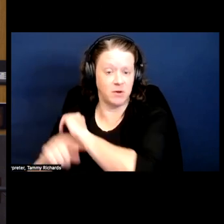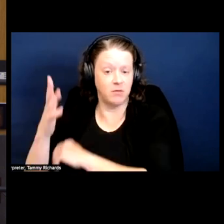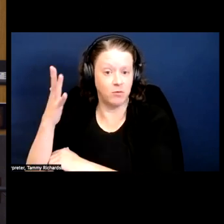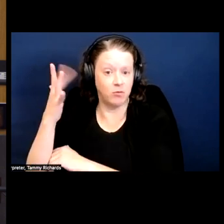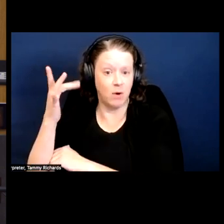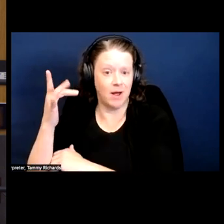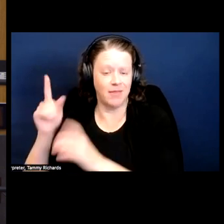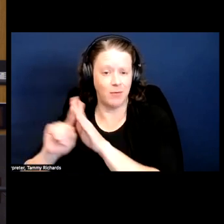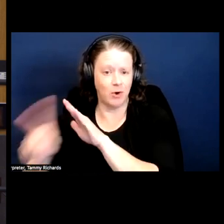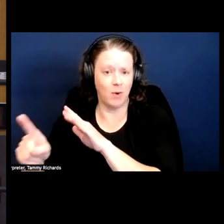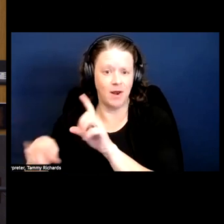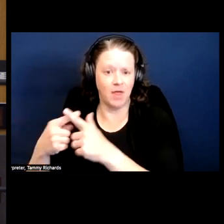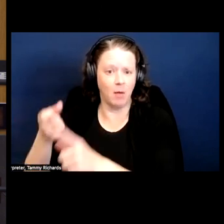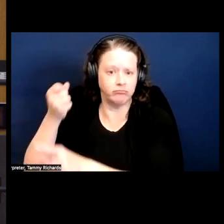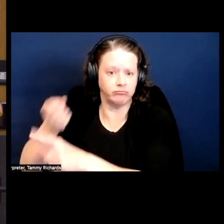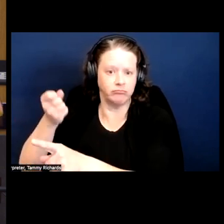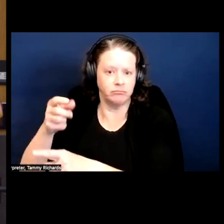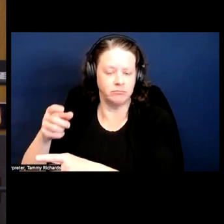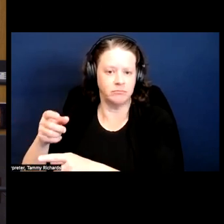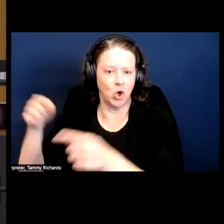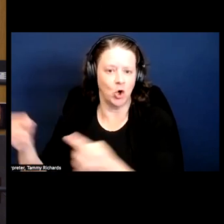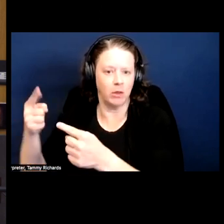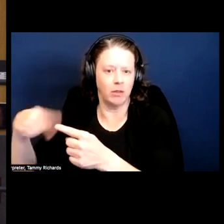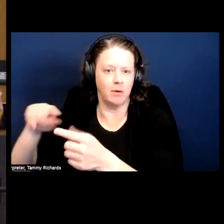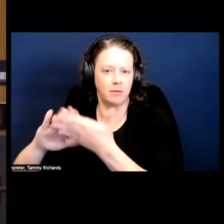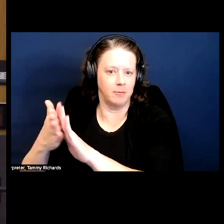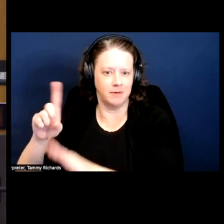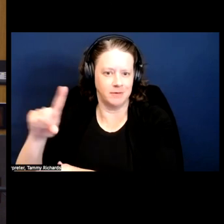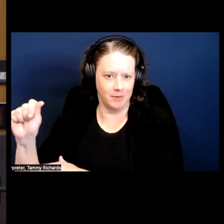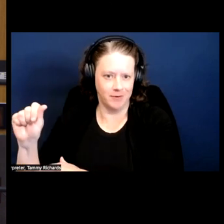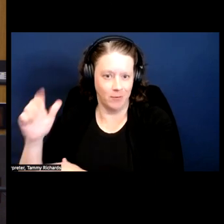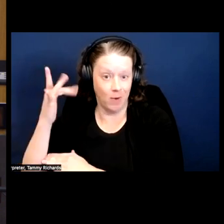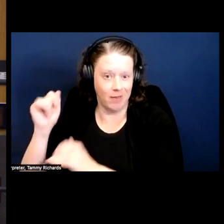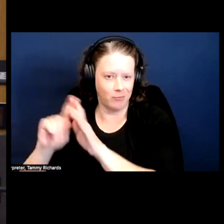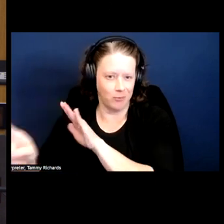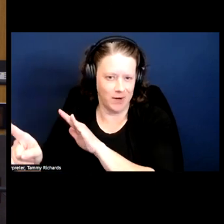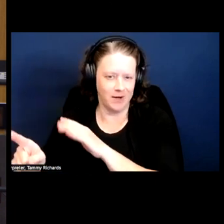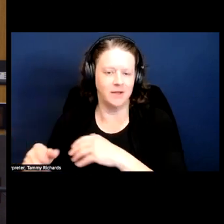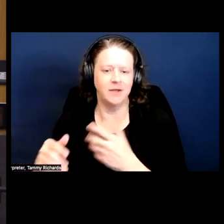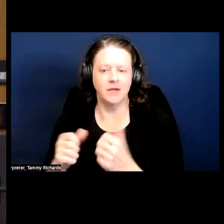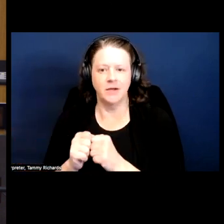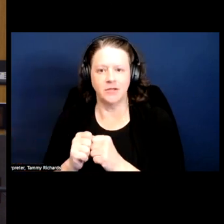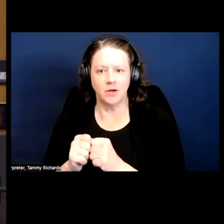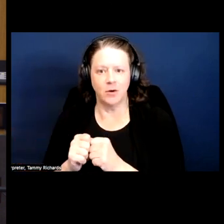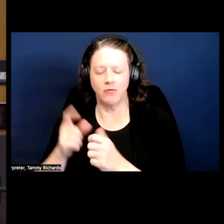away. So it's both and, right, folks in working context and also as a punishment and cutting